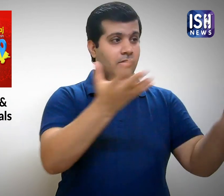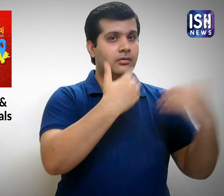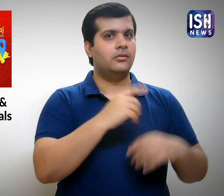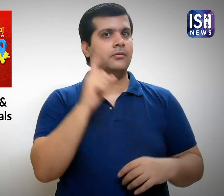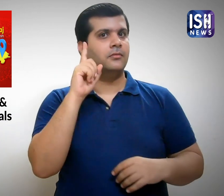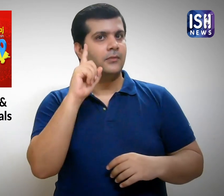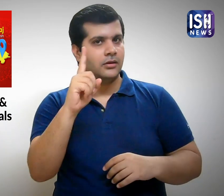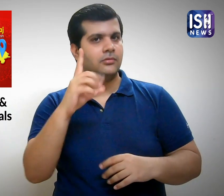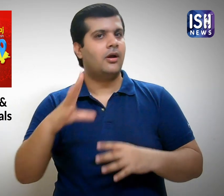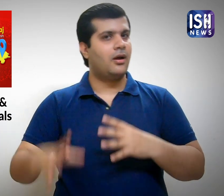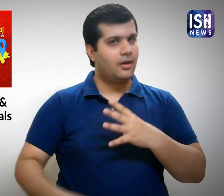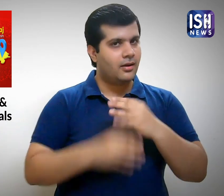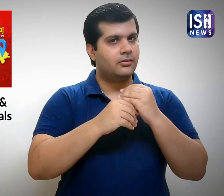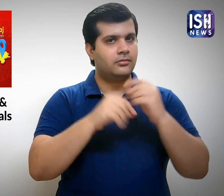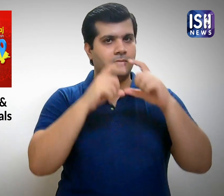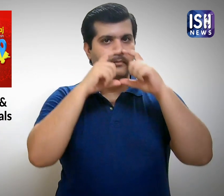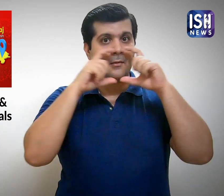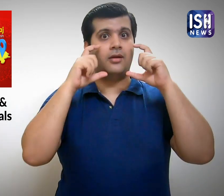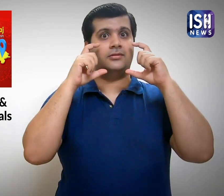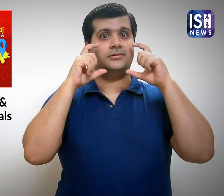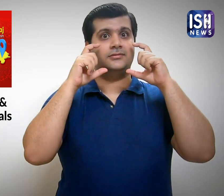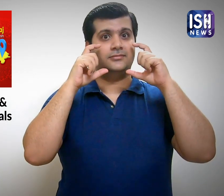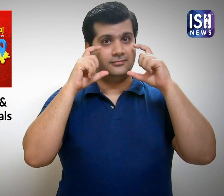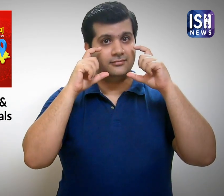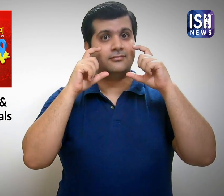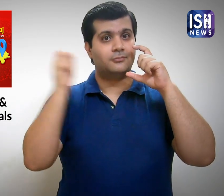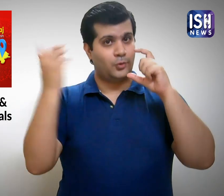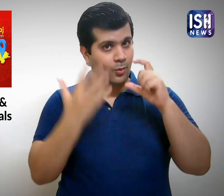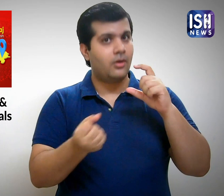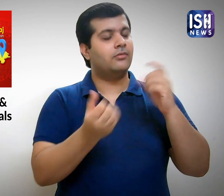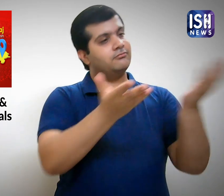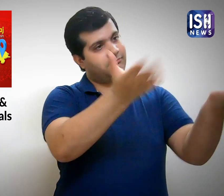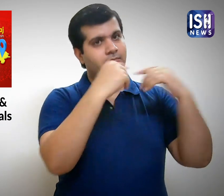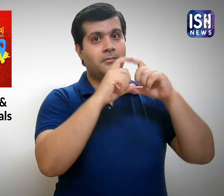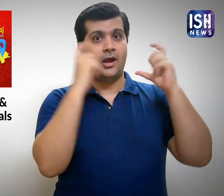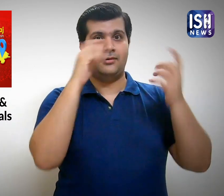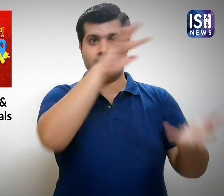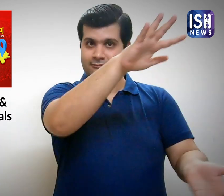However they needed masks, which they purchased as well.